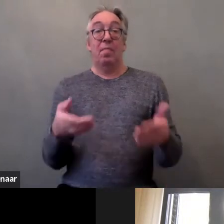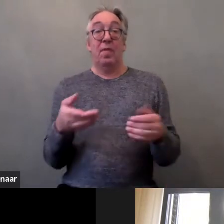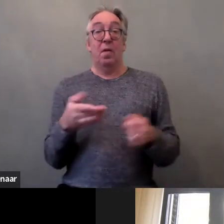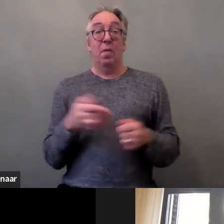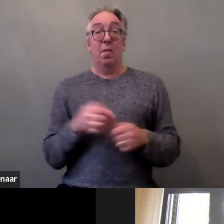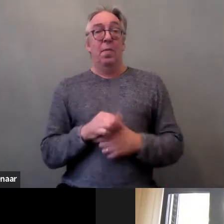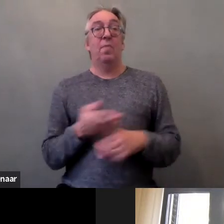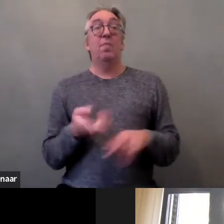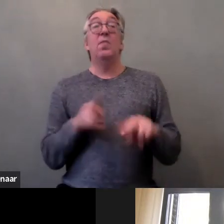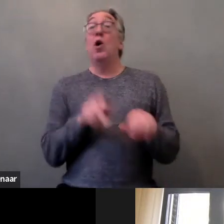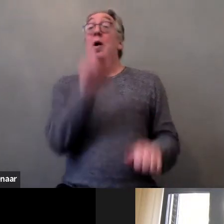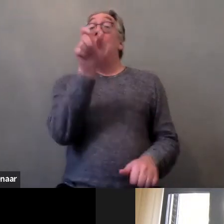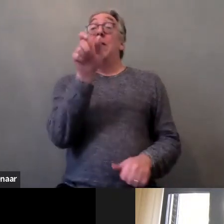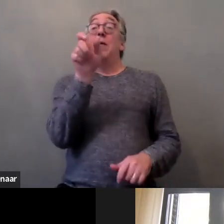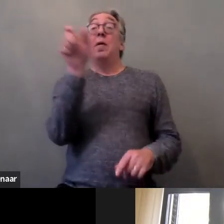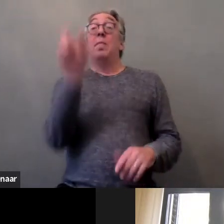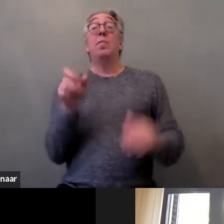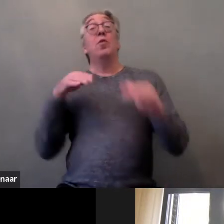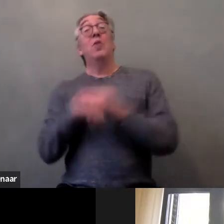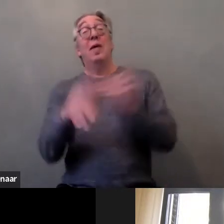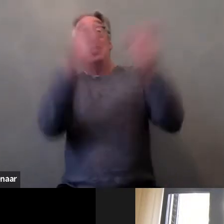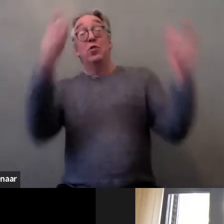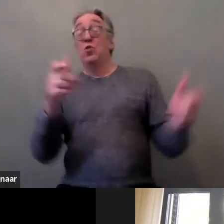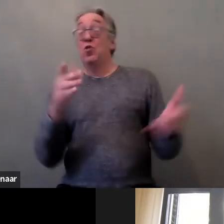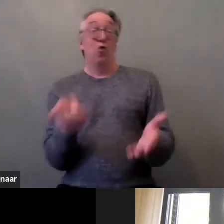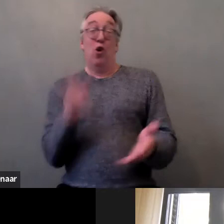they need to right help and someone who really cares about them